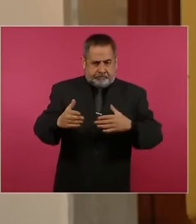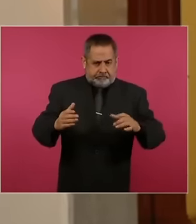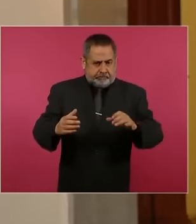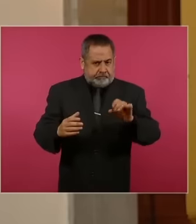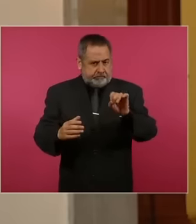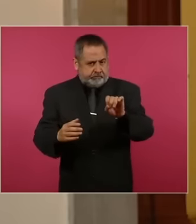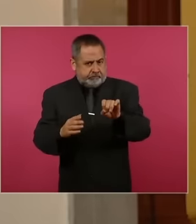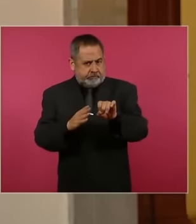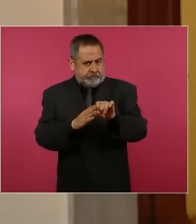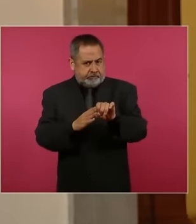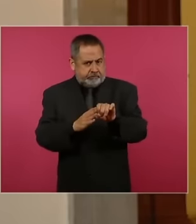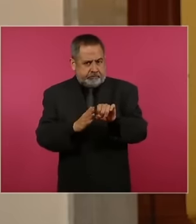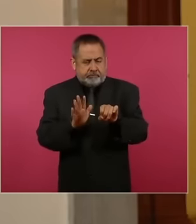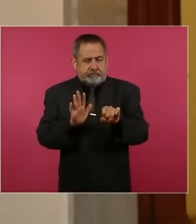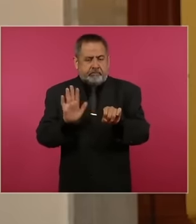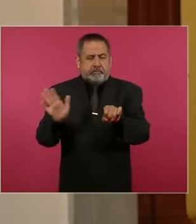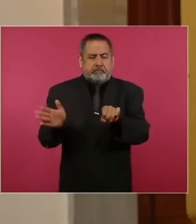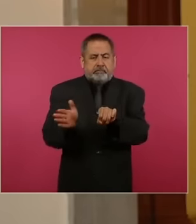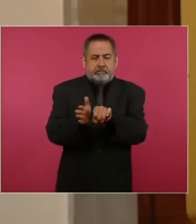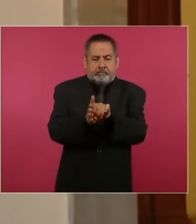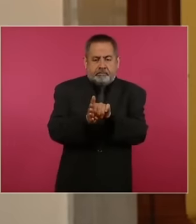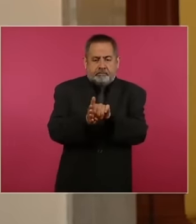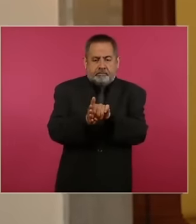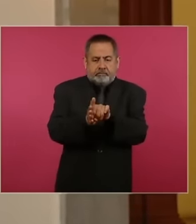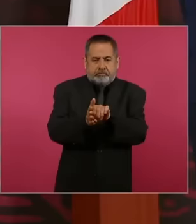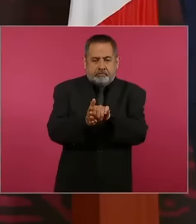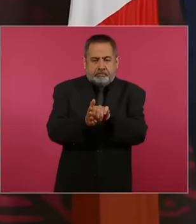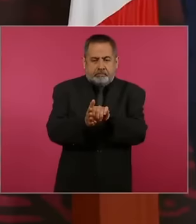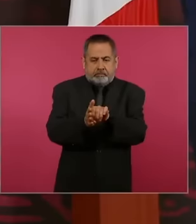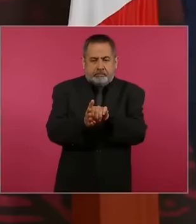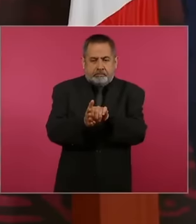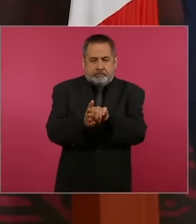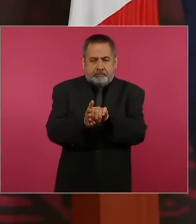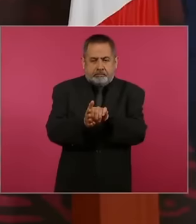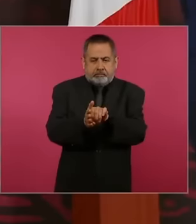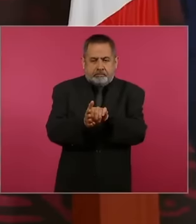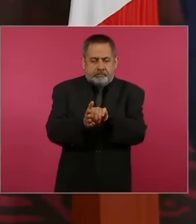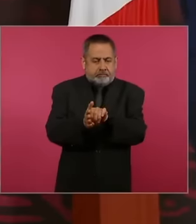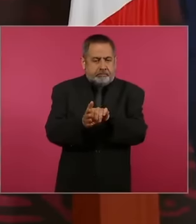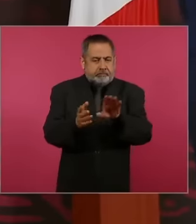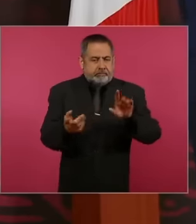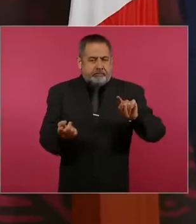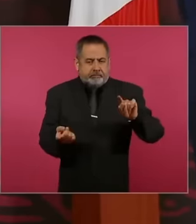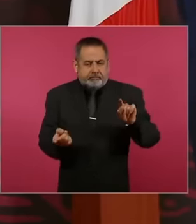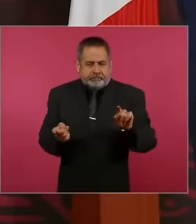a little piece of aluminum foil and a hole in it and then you see it down here. Here is the